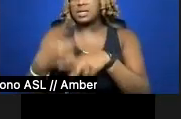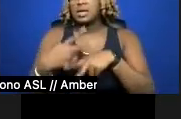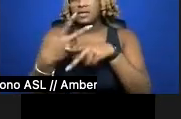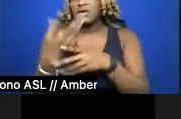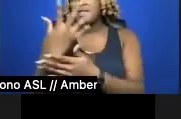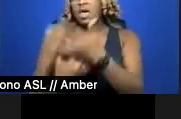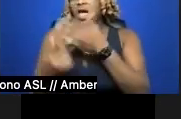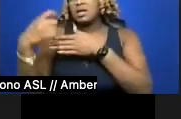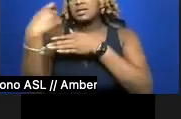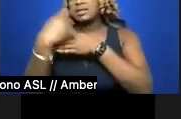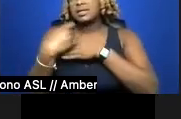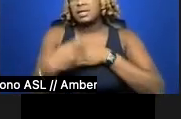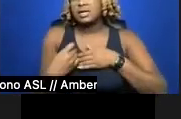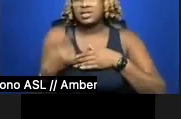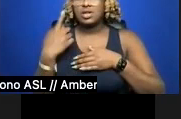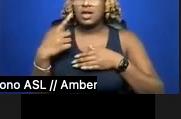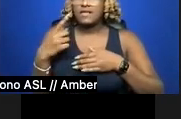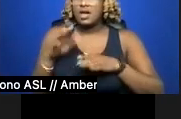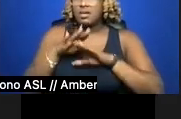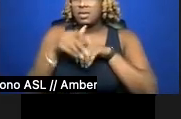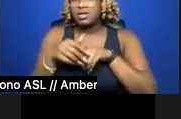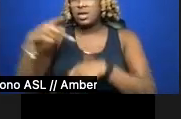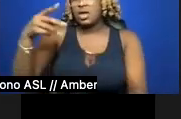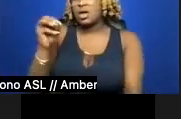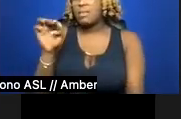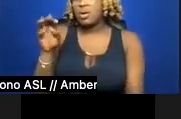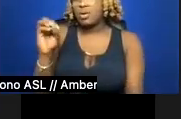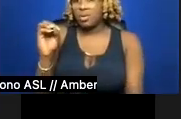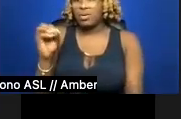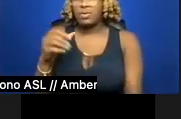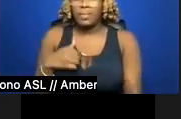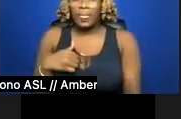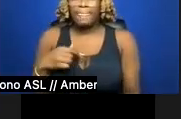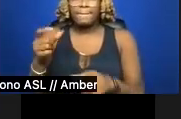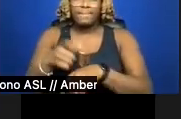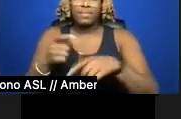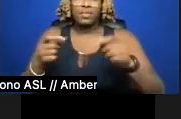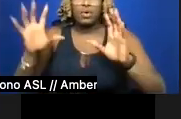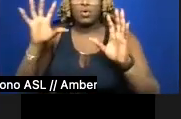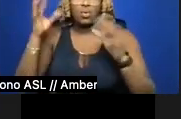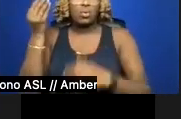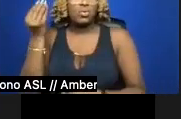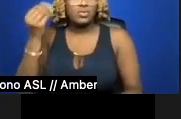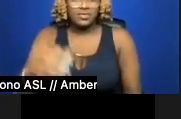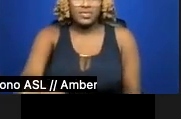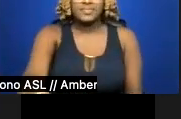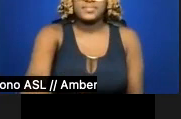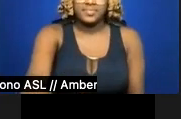of an imitation kimono. I clock coiffed curls, the blush blooming behind enemy lines,